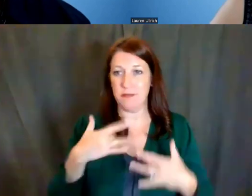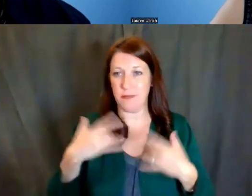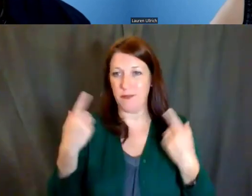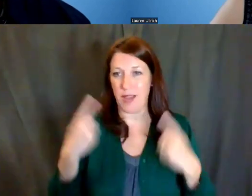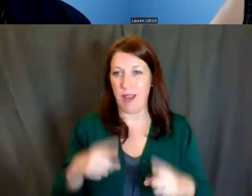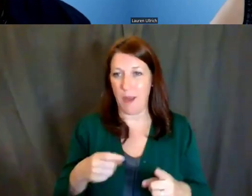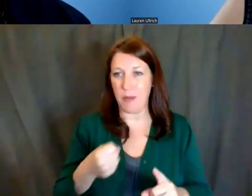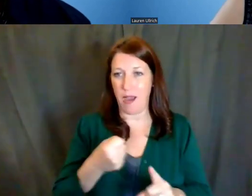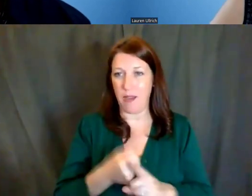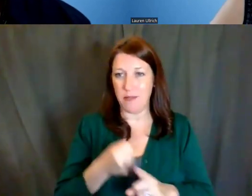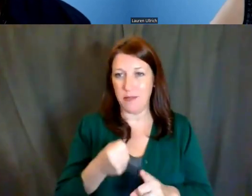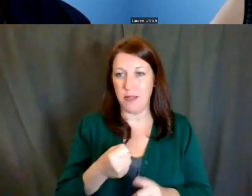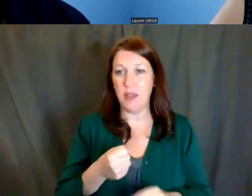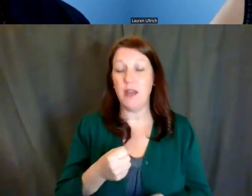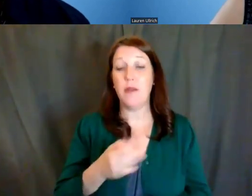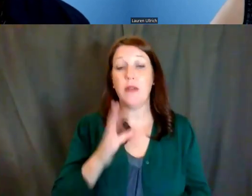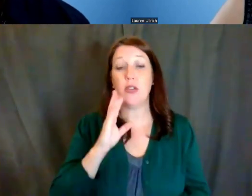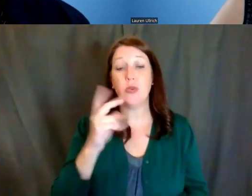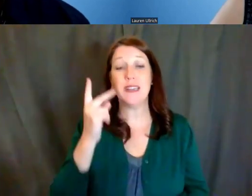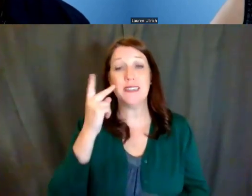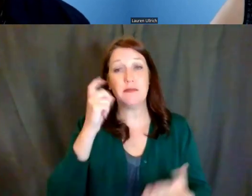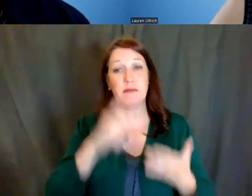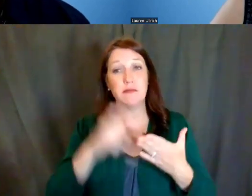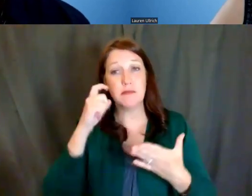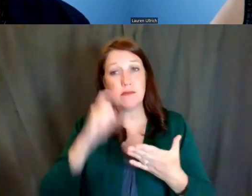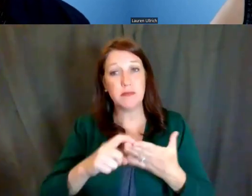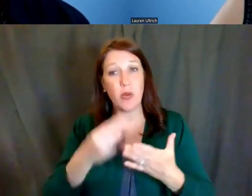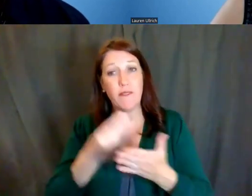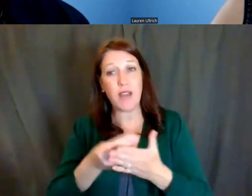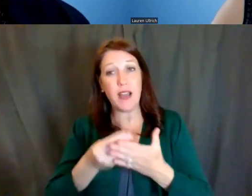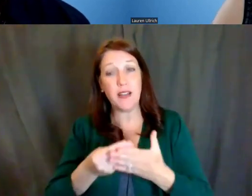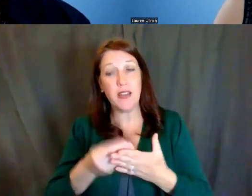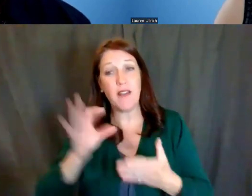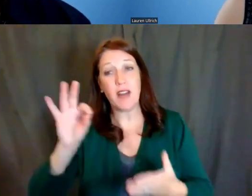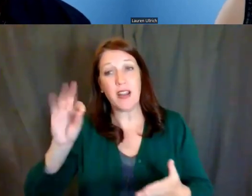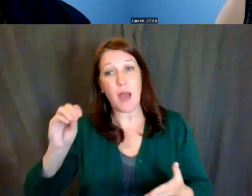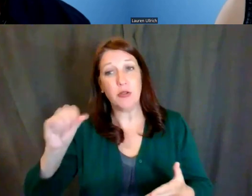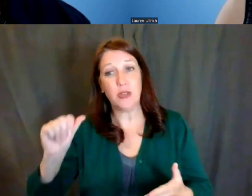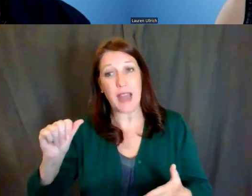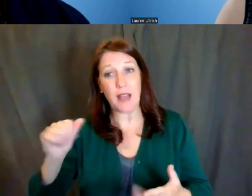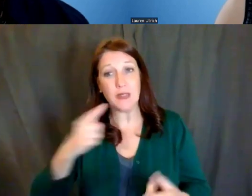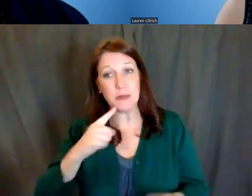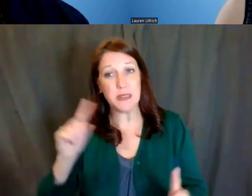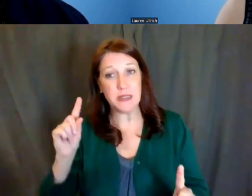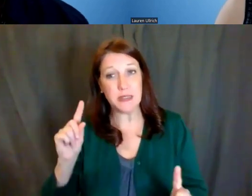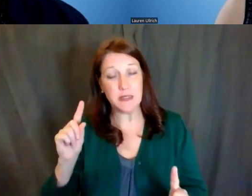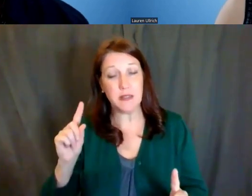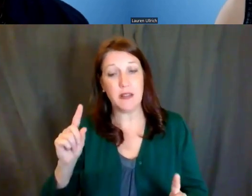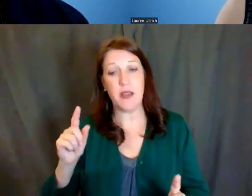But you will see in some of the funding opportunity announcements that particular --